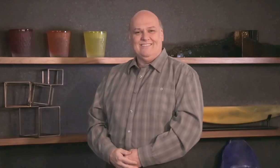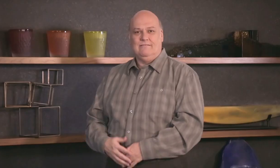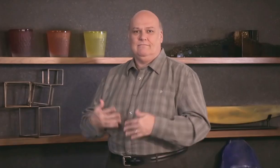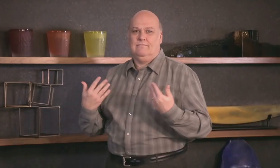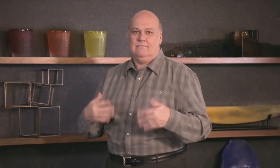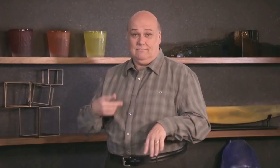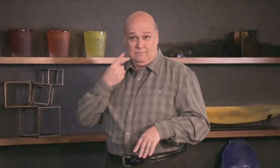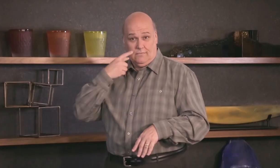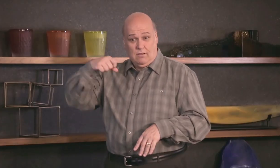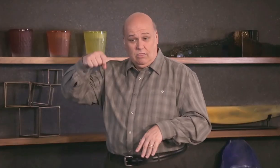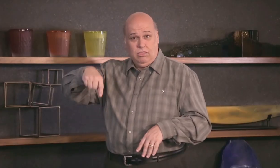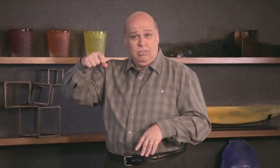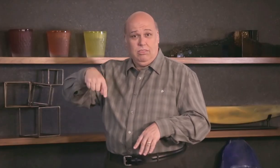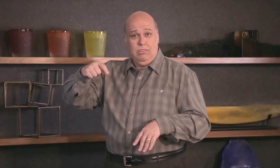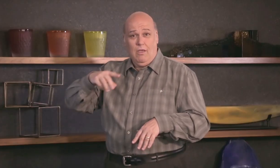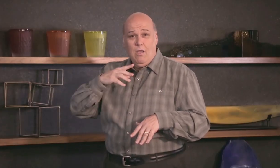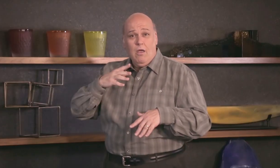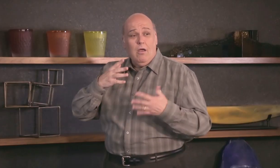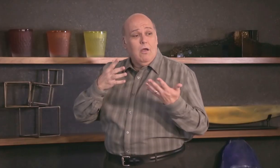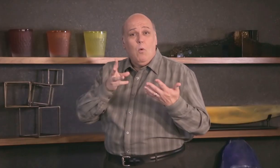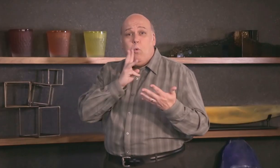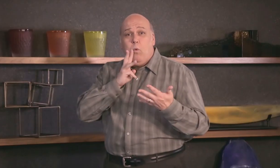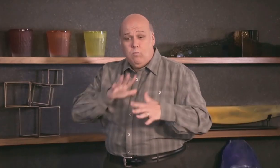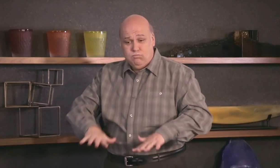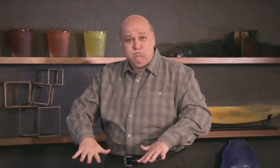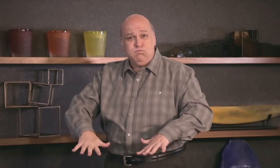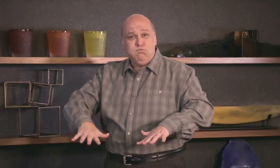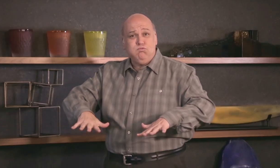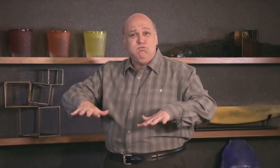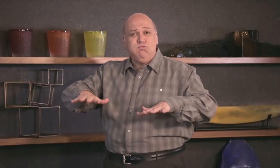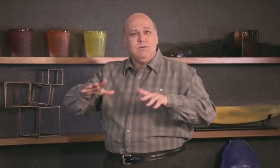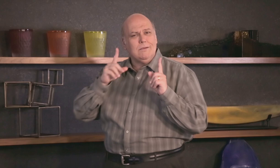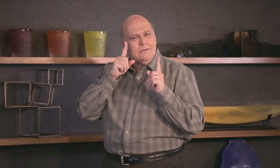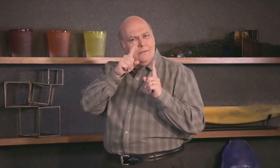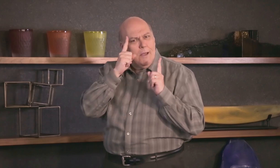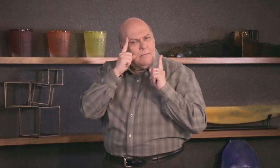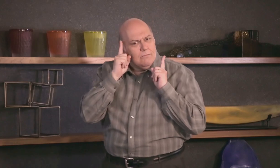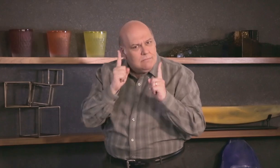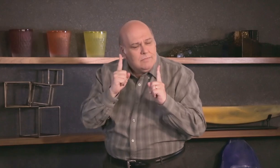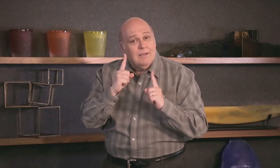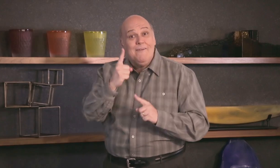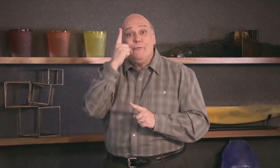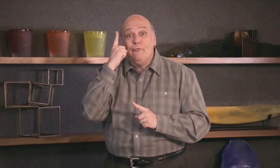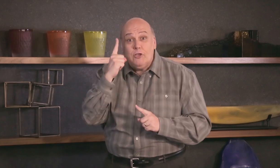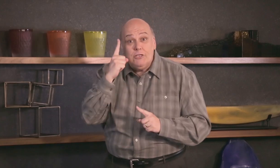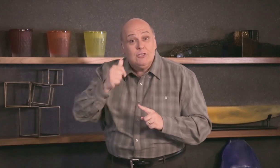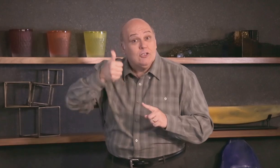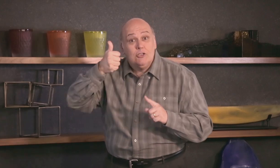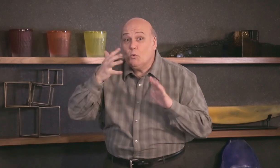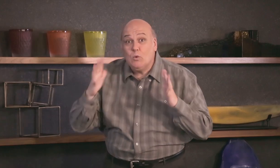You saw the water dripping... the accumulation of water! We got to remember first to prevent